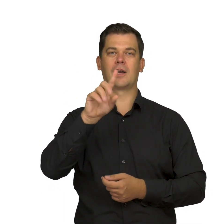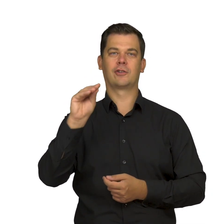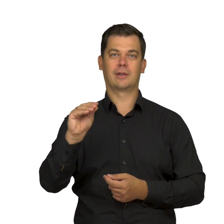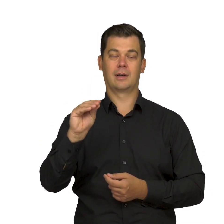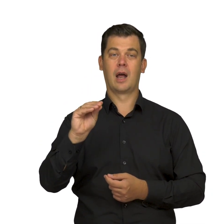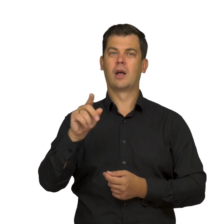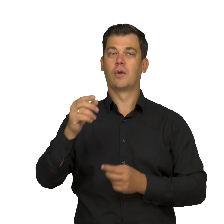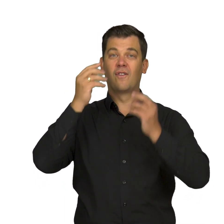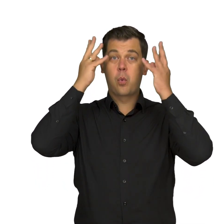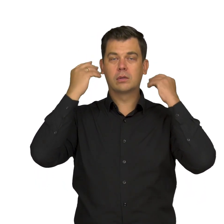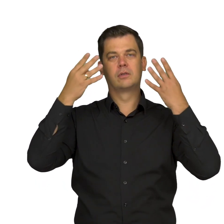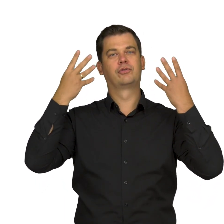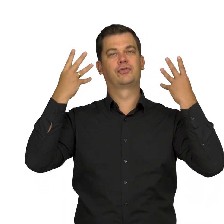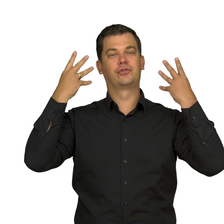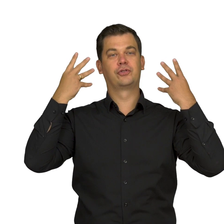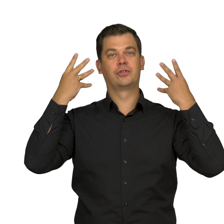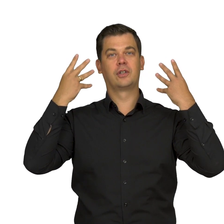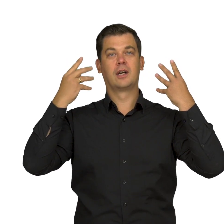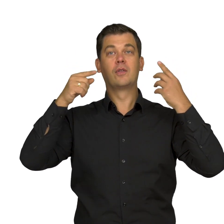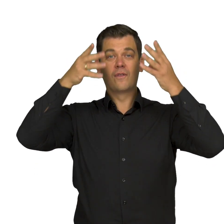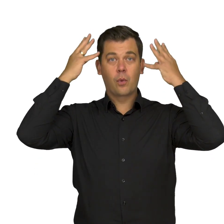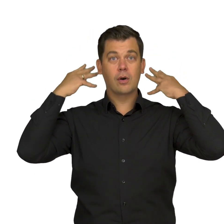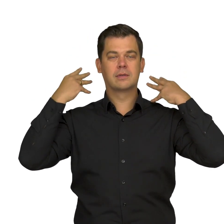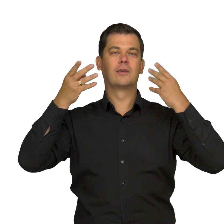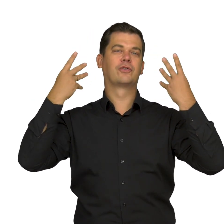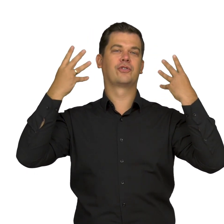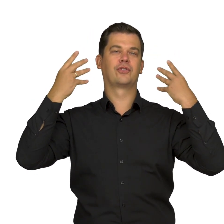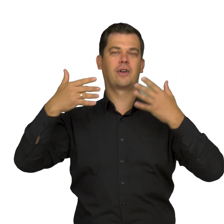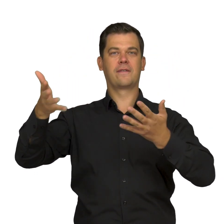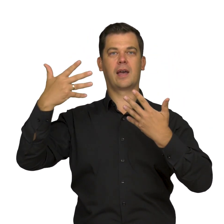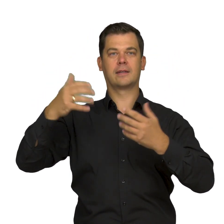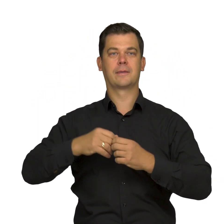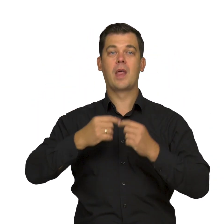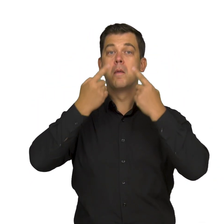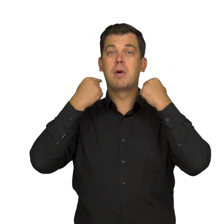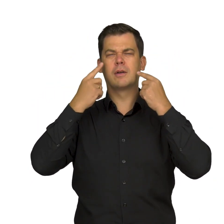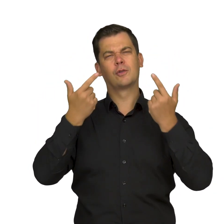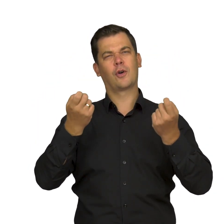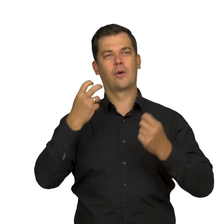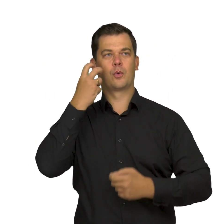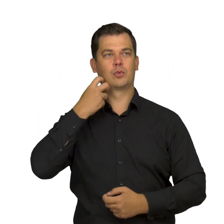His short hair is tousled by the wind. The boy's cheeks are rosy,